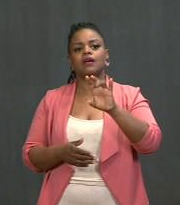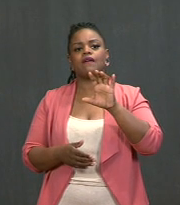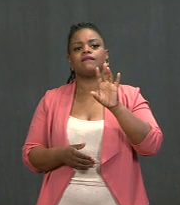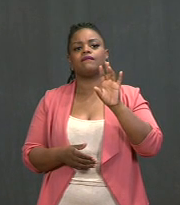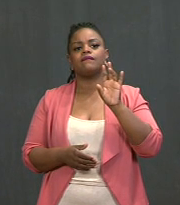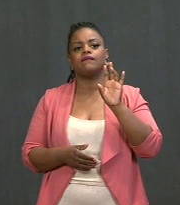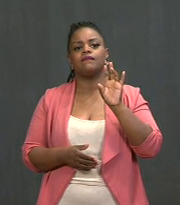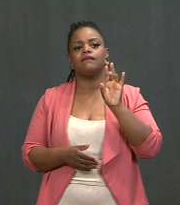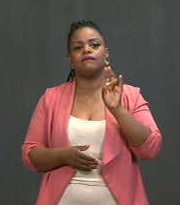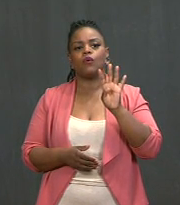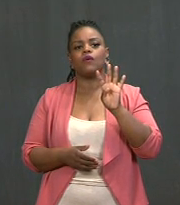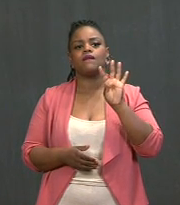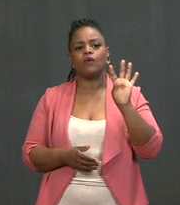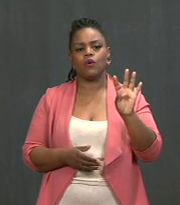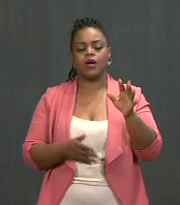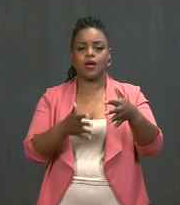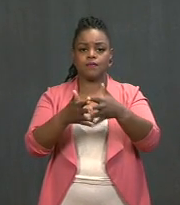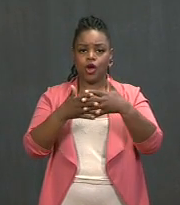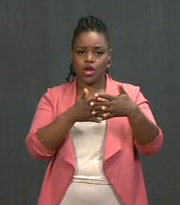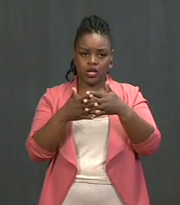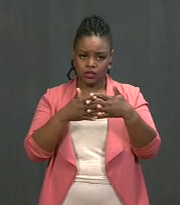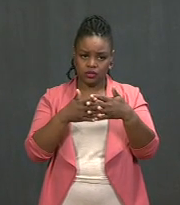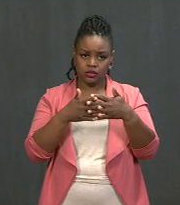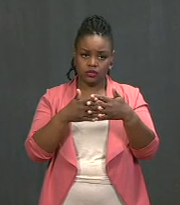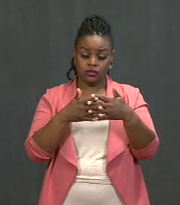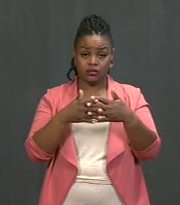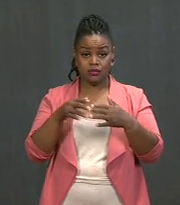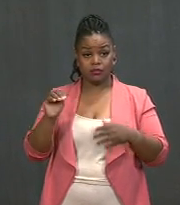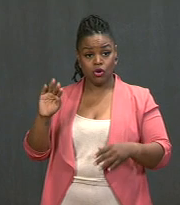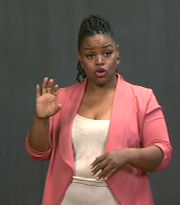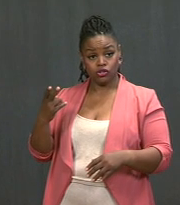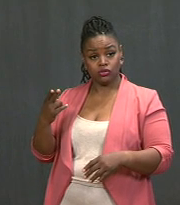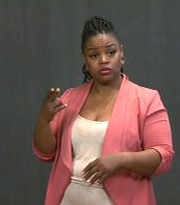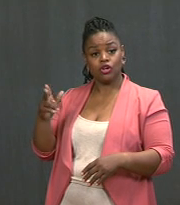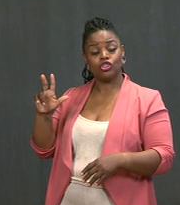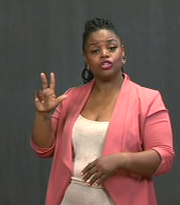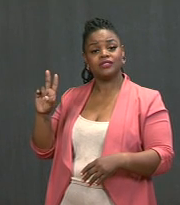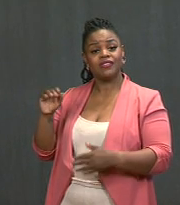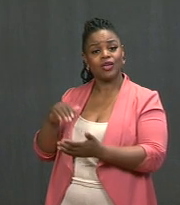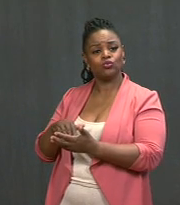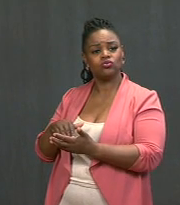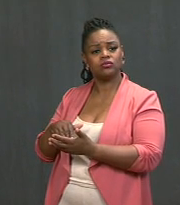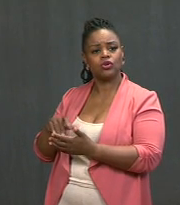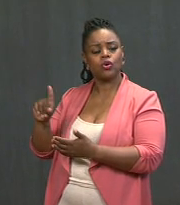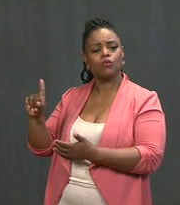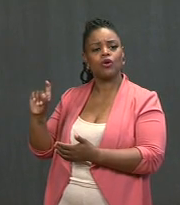In March, that was 37,172 Americans.